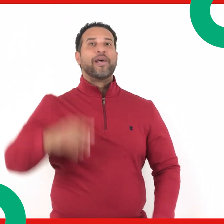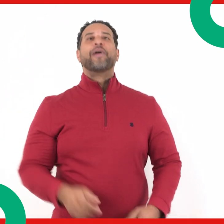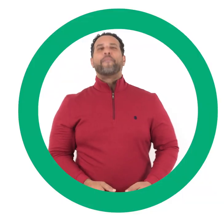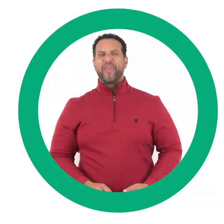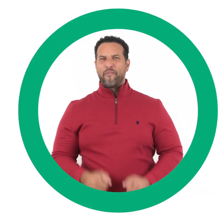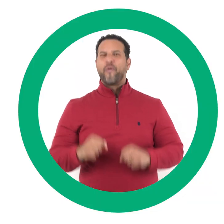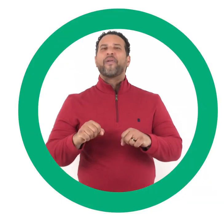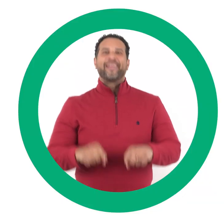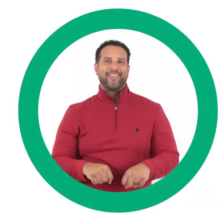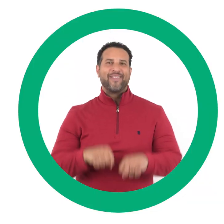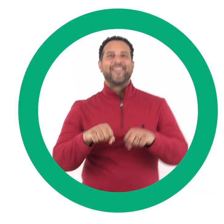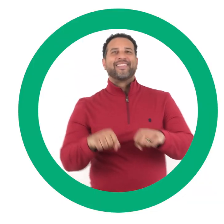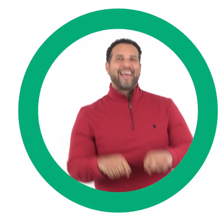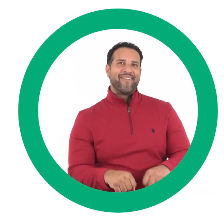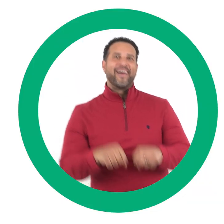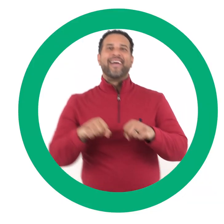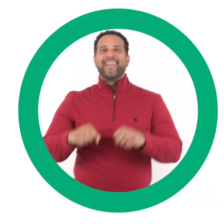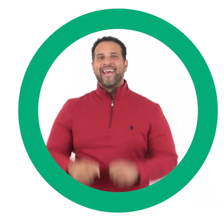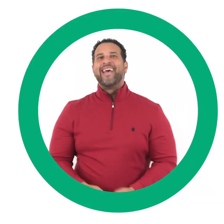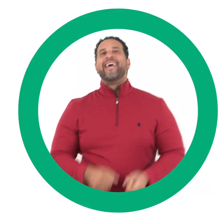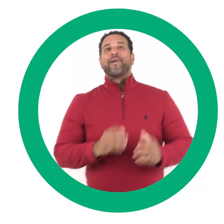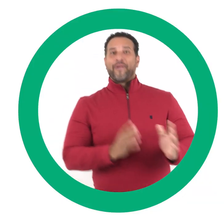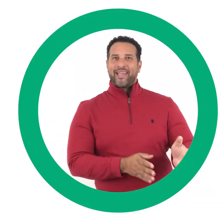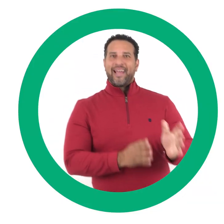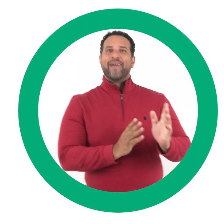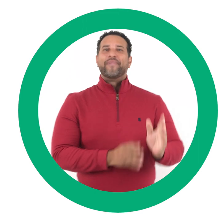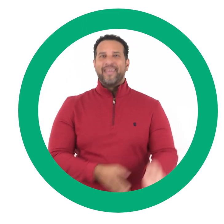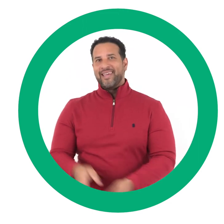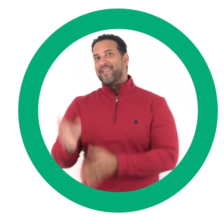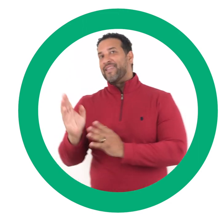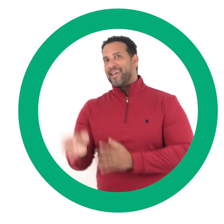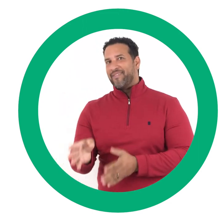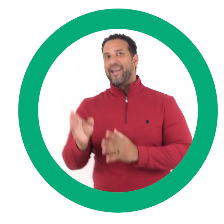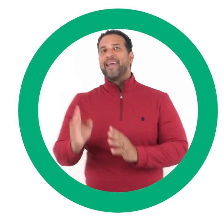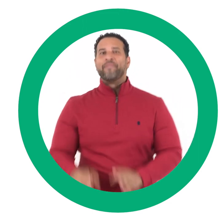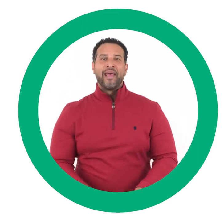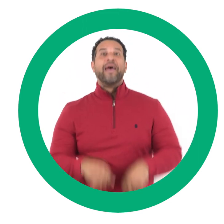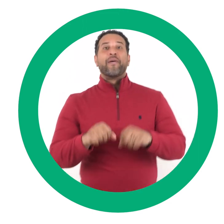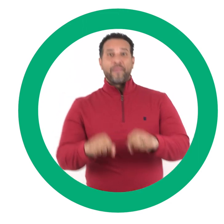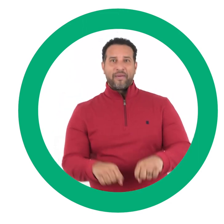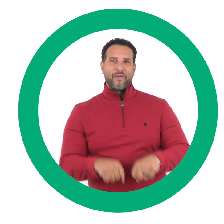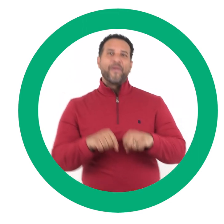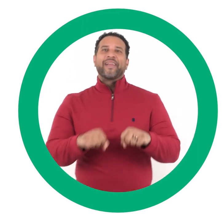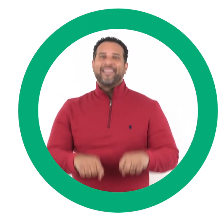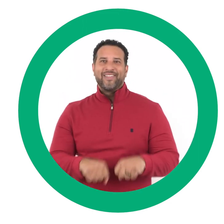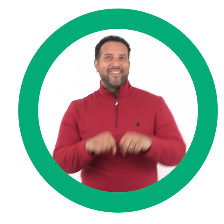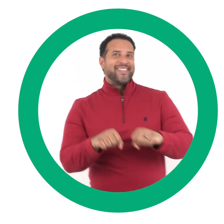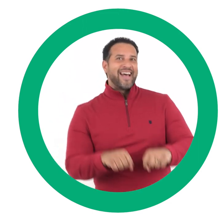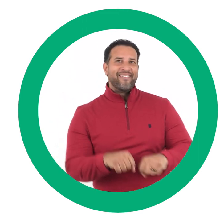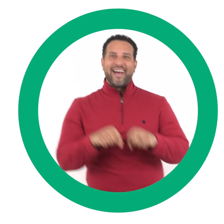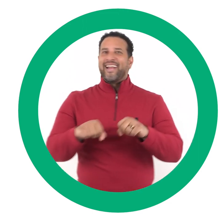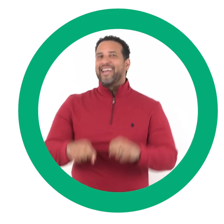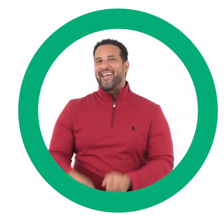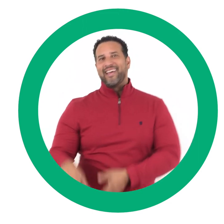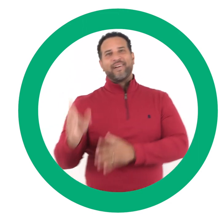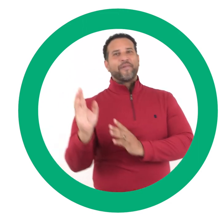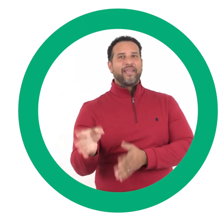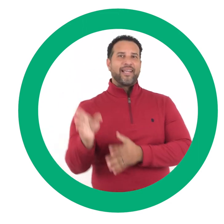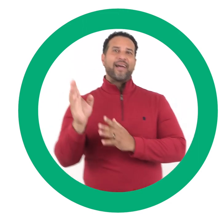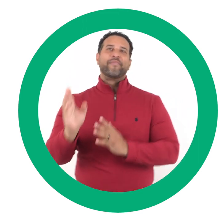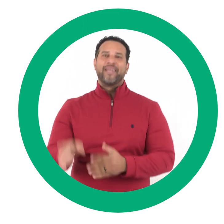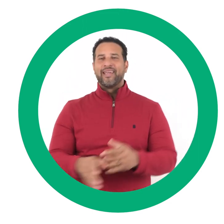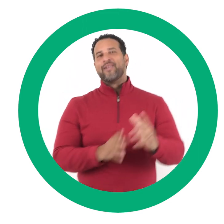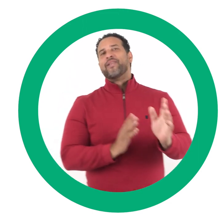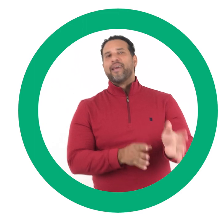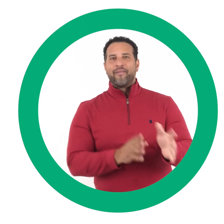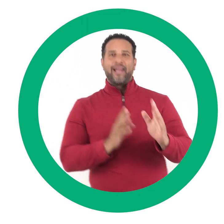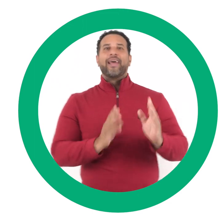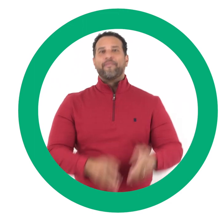Con mi burrito sabanero, voy camino de Belén.